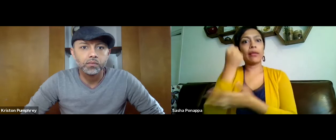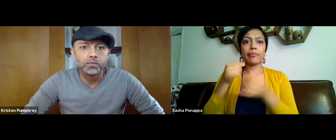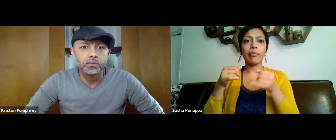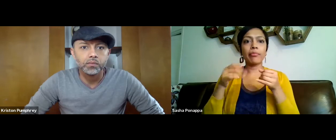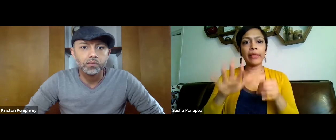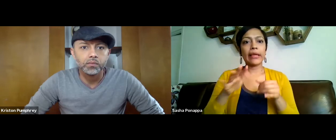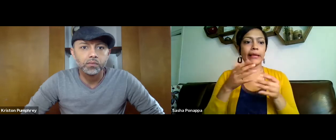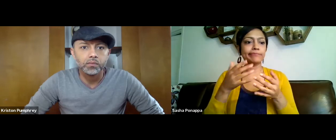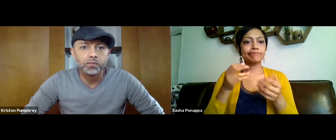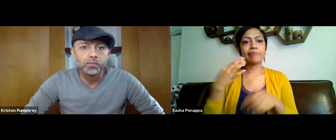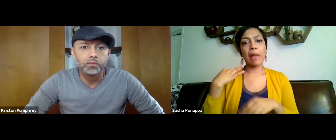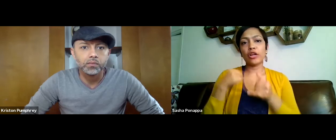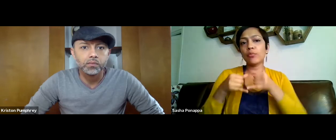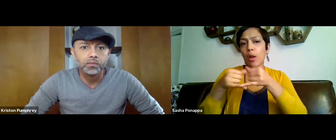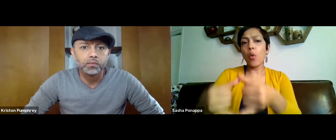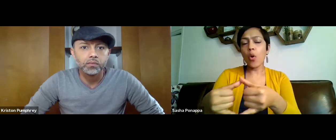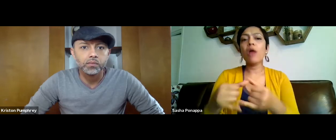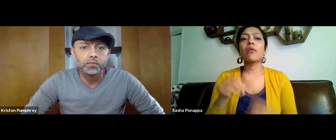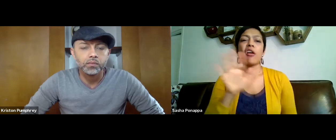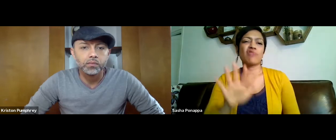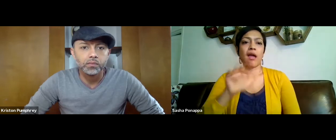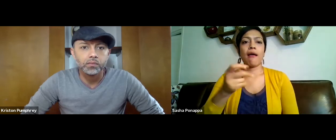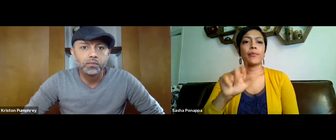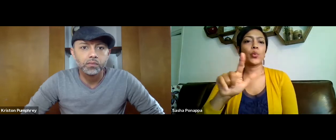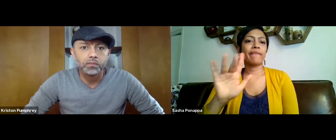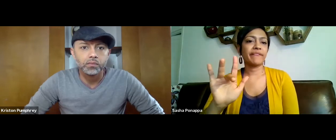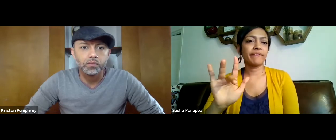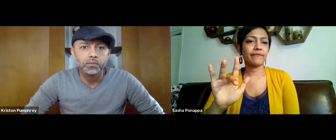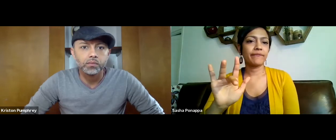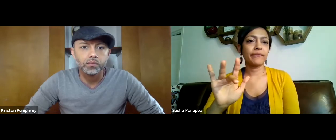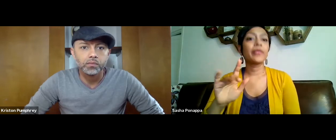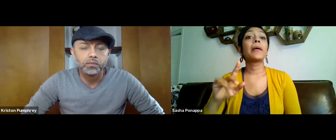and let you know who's awarded those micro grants.